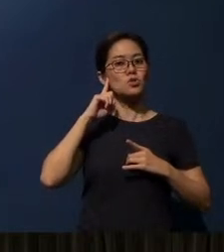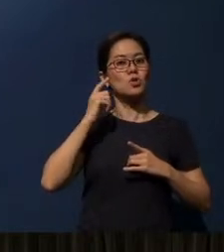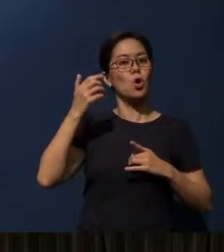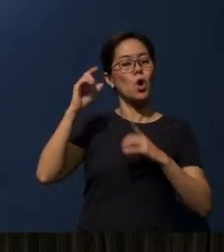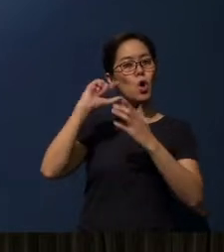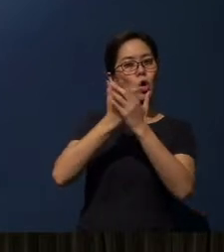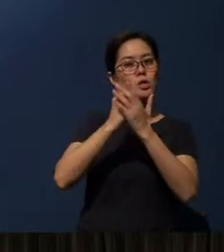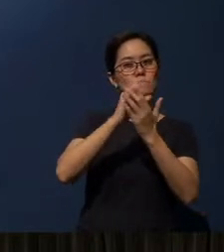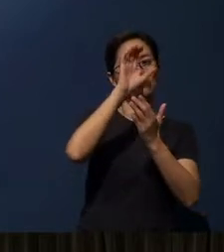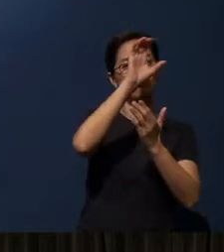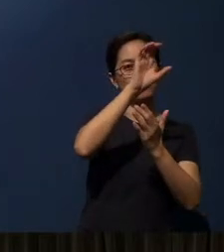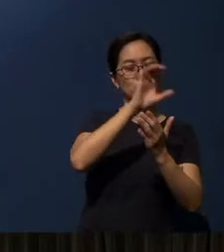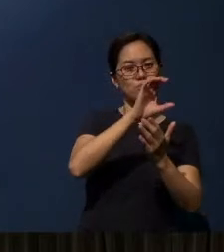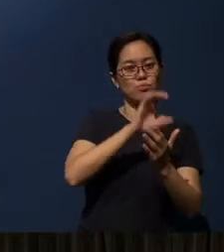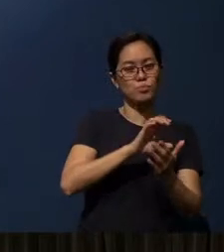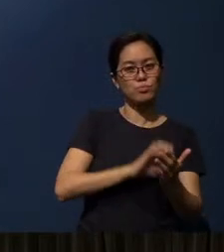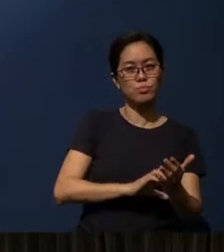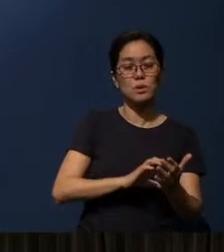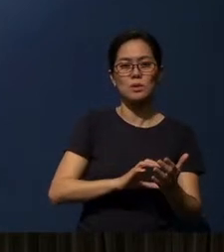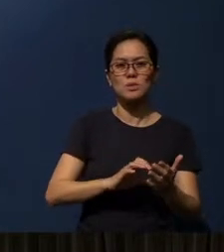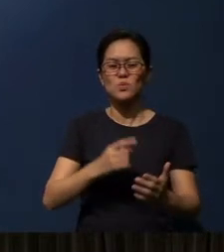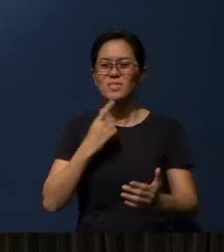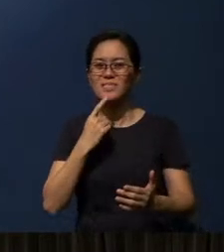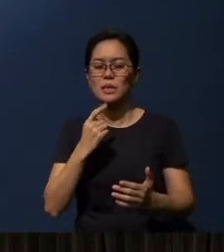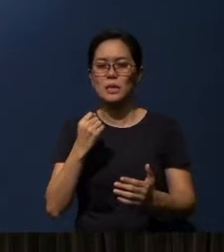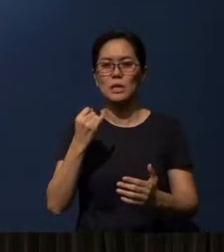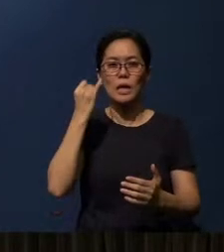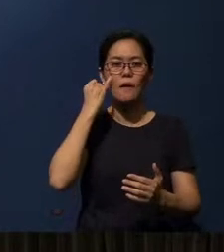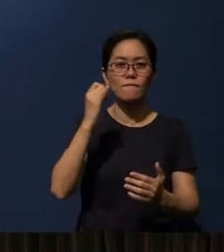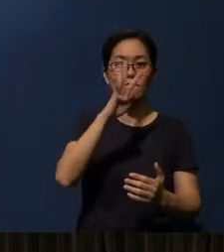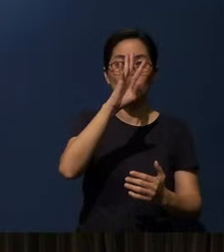We’re talking about, if you do it in 40 days